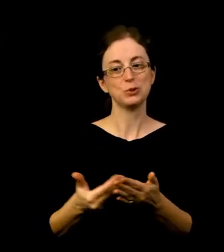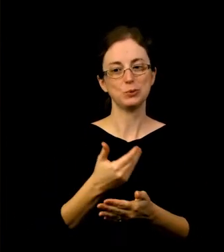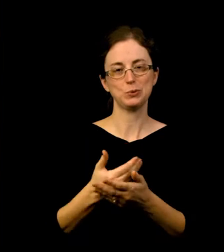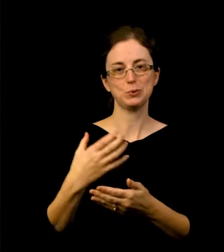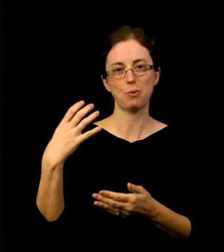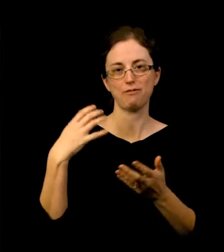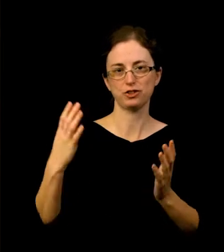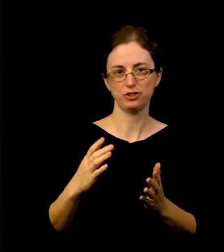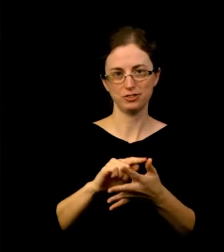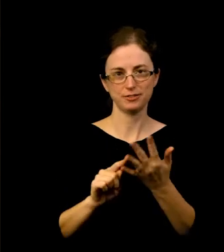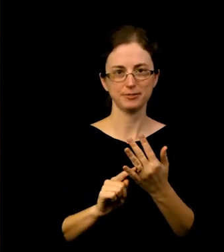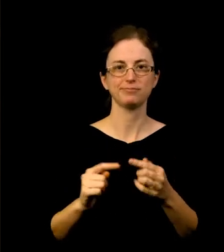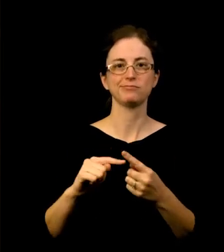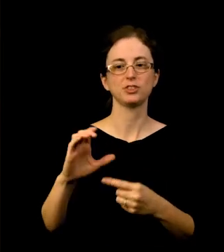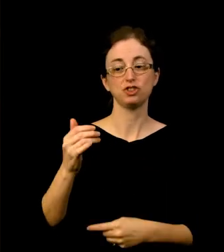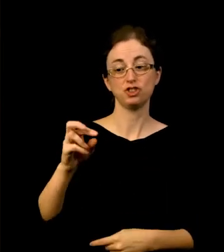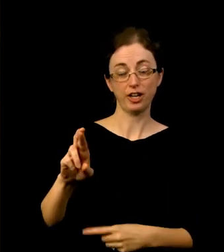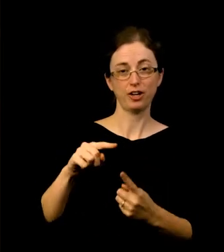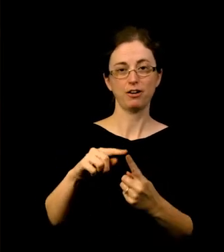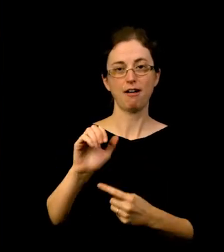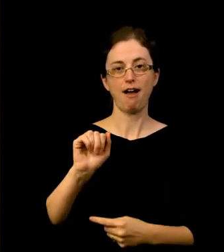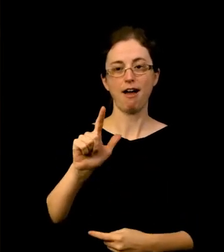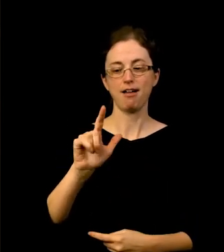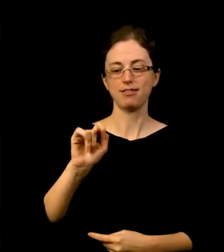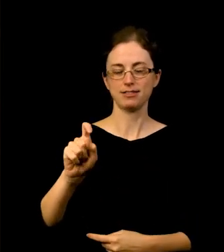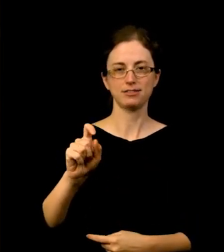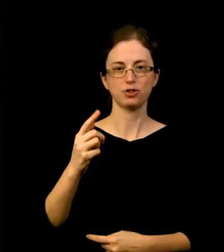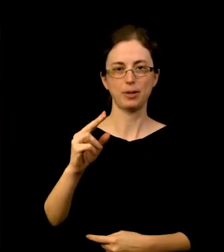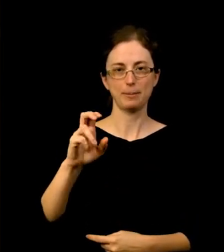They are Chair - Alix Goodman; Vice-Chair -